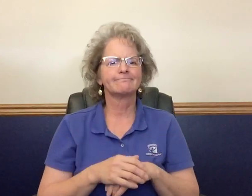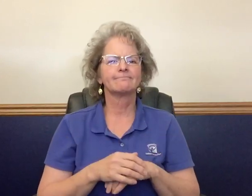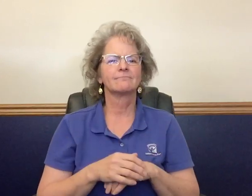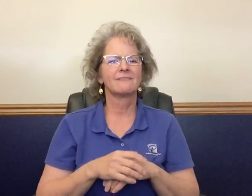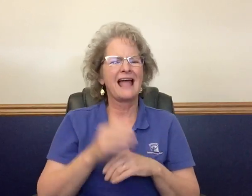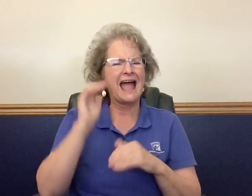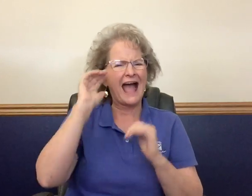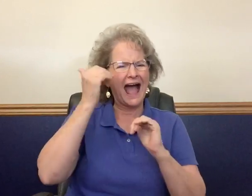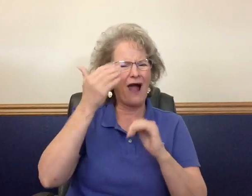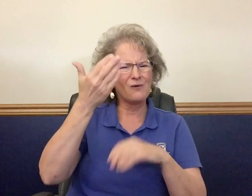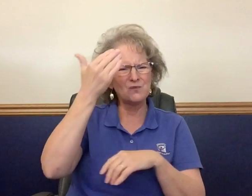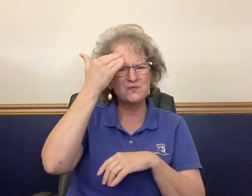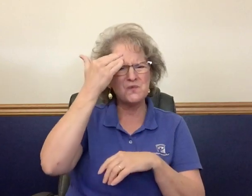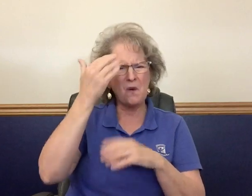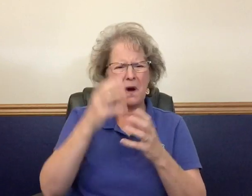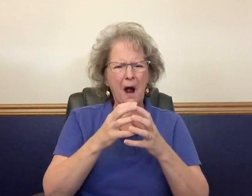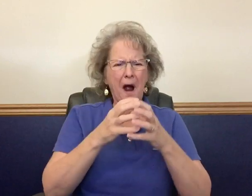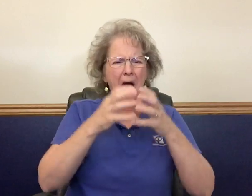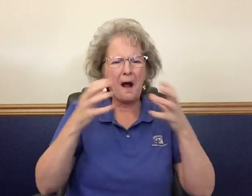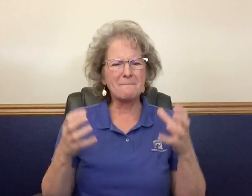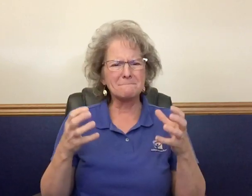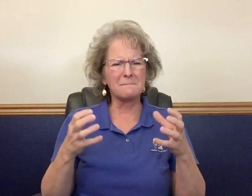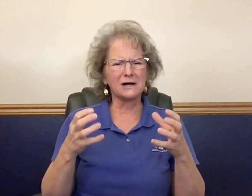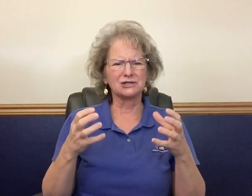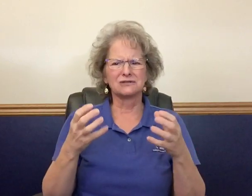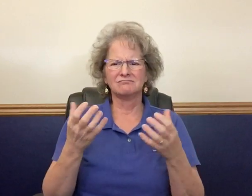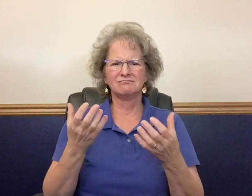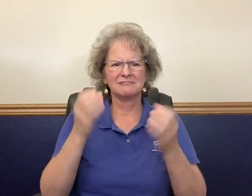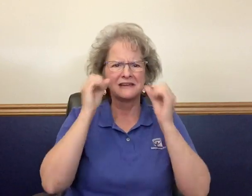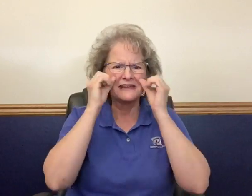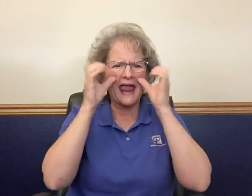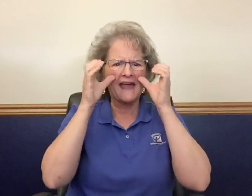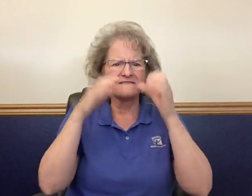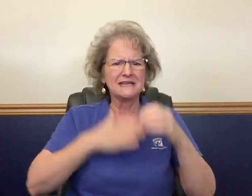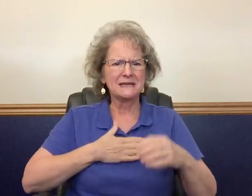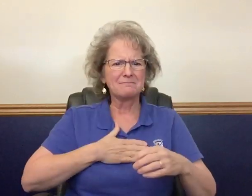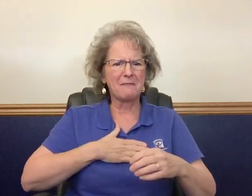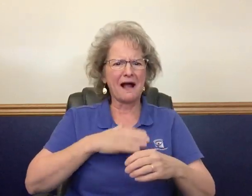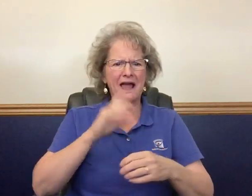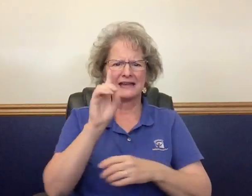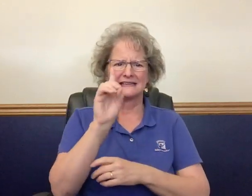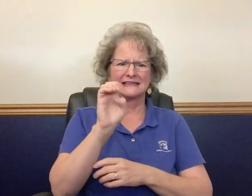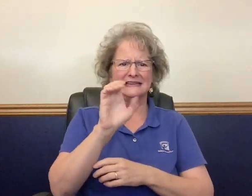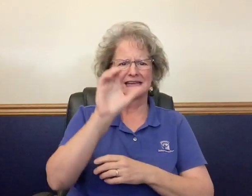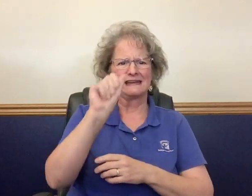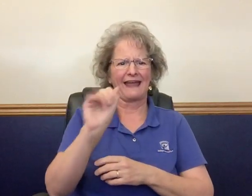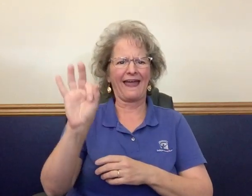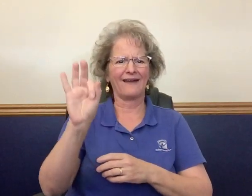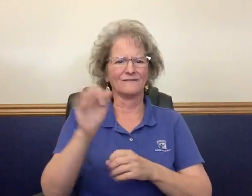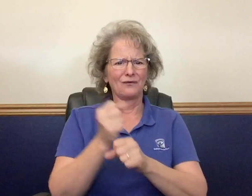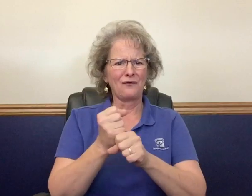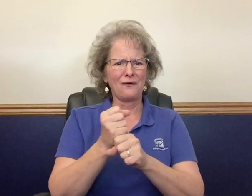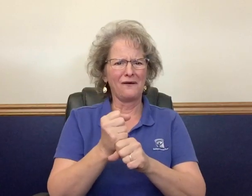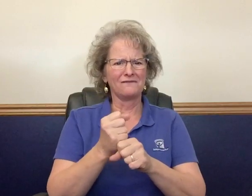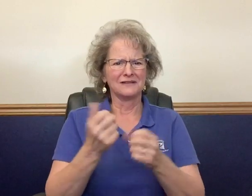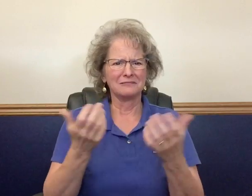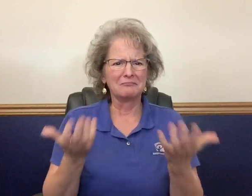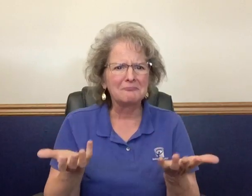So how do you know how much caffeine in my decaf coffee?